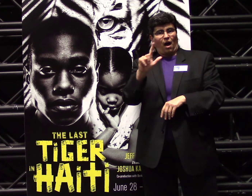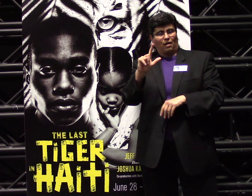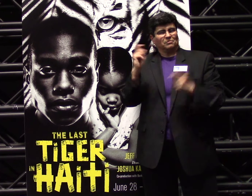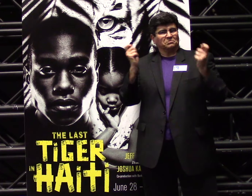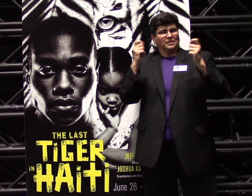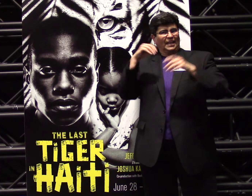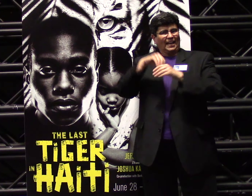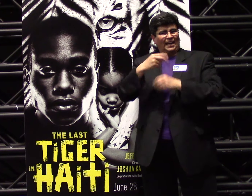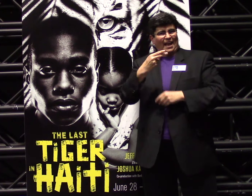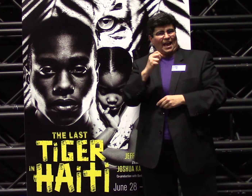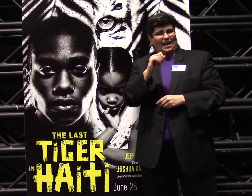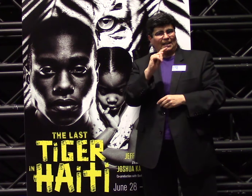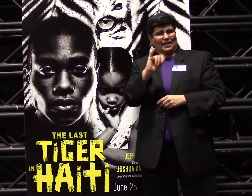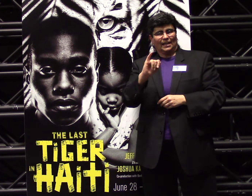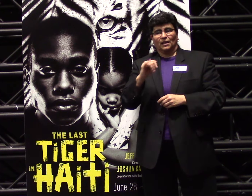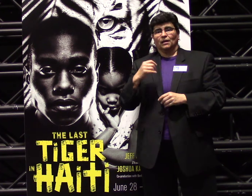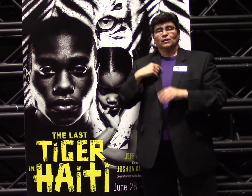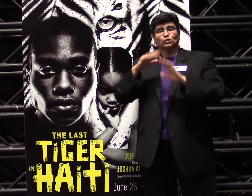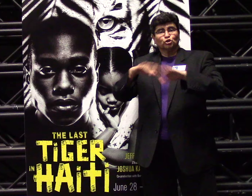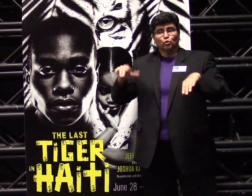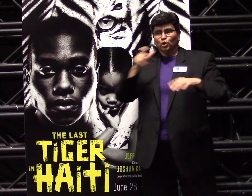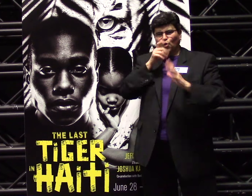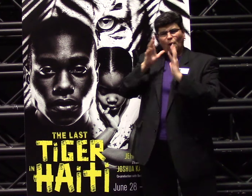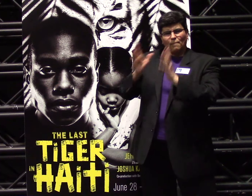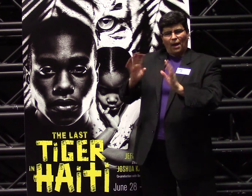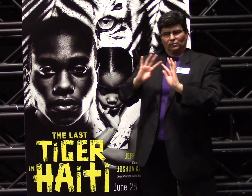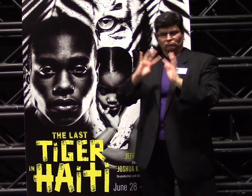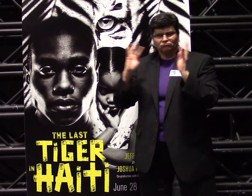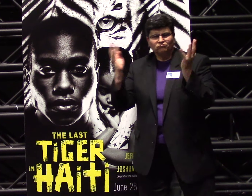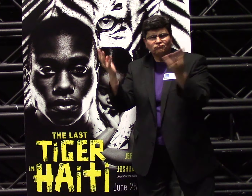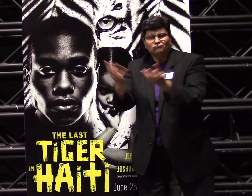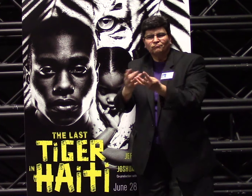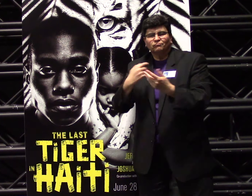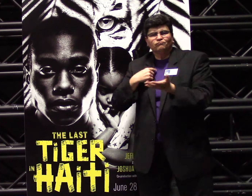in Haiti. And a group of abandoned children spend it trading fantastic folk tales